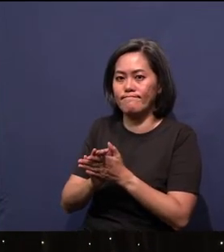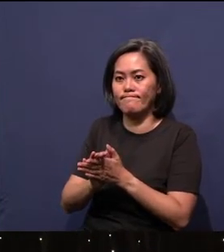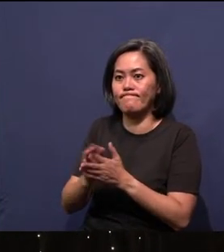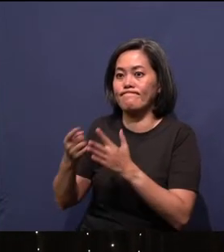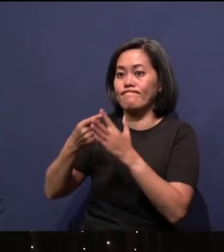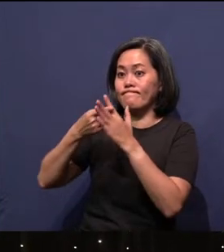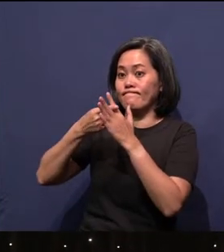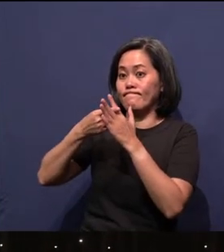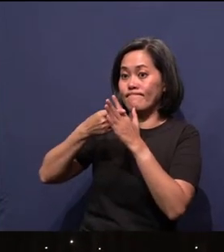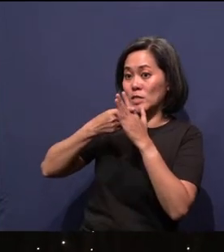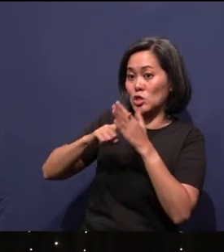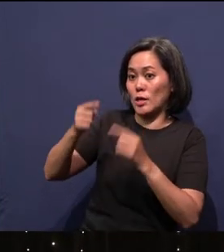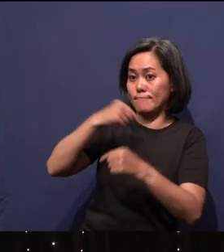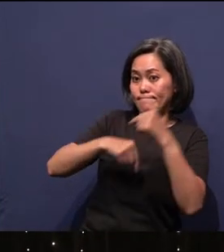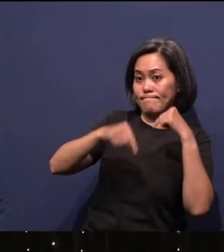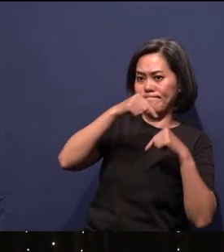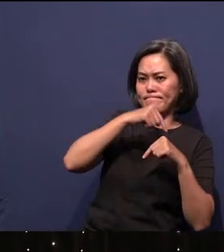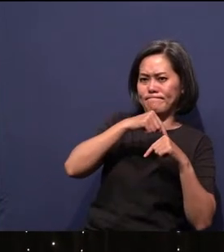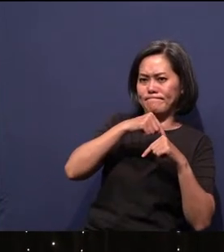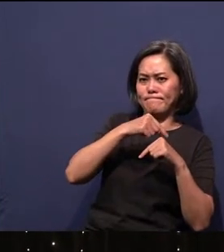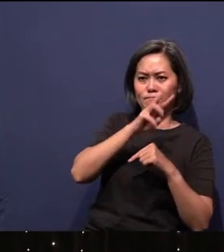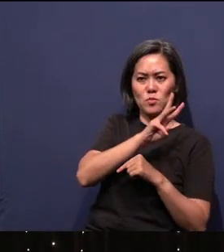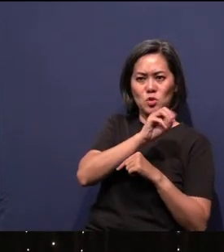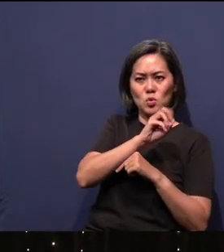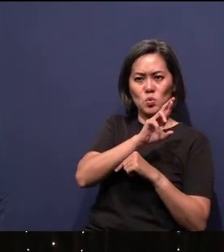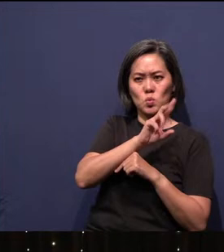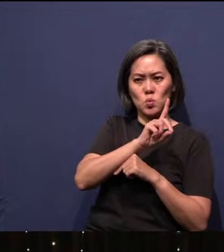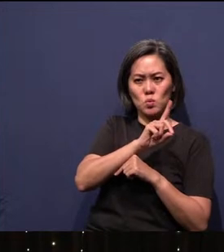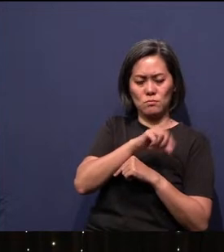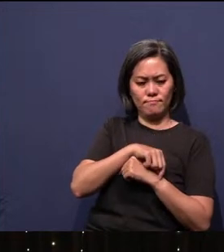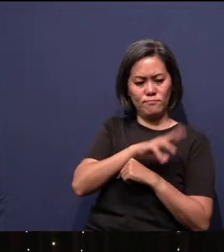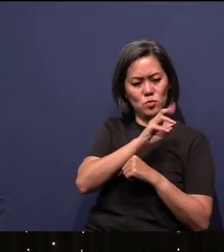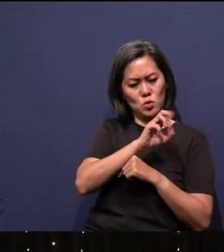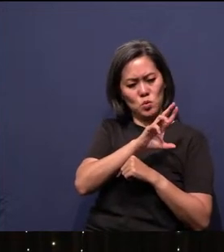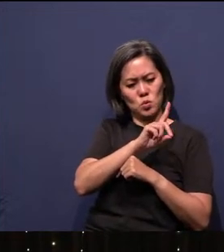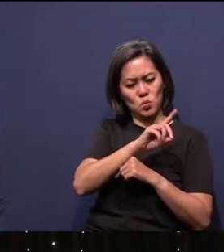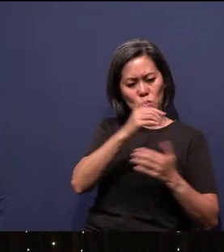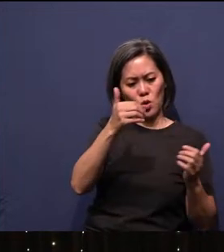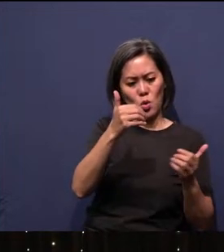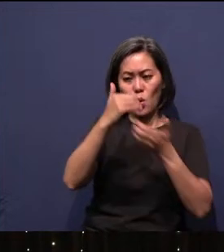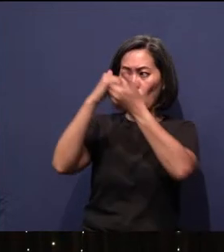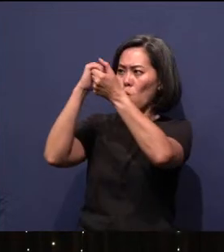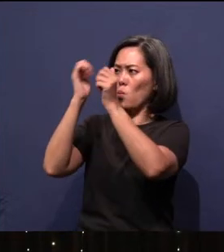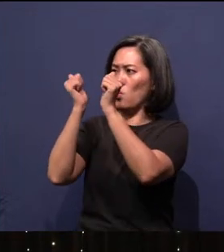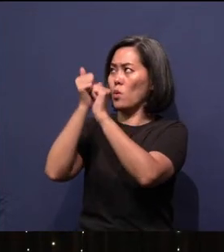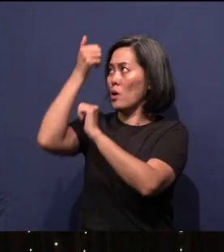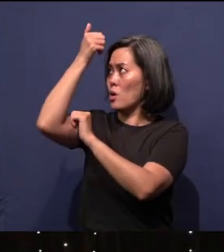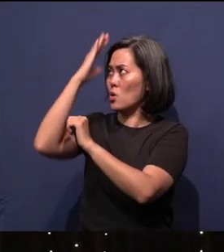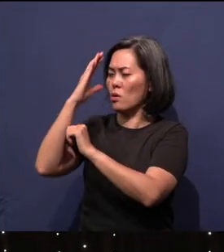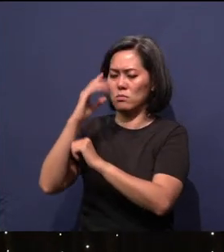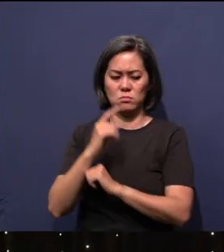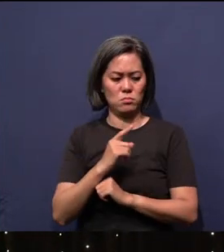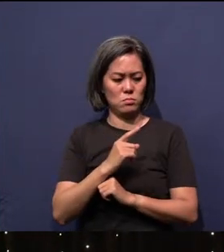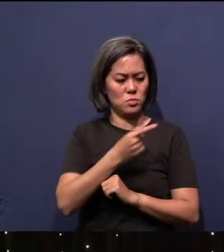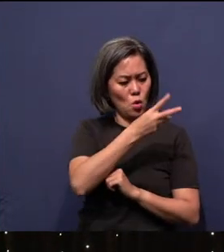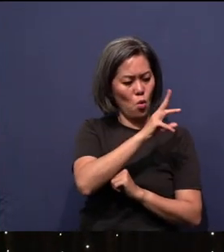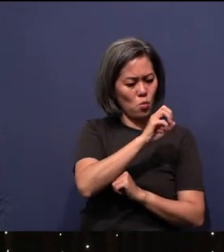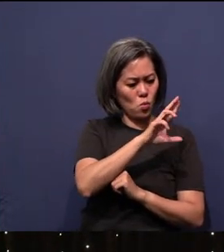the Word, and the Word was with God, and the Word was God. Wait, wait, hang on a minute - who's this God we're talking about? This